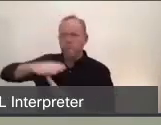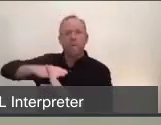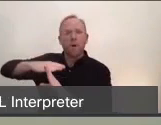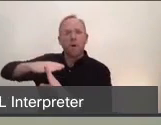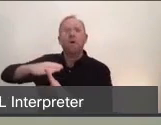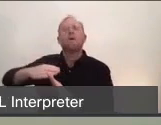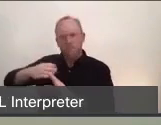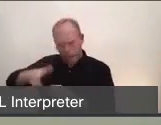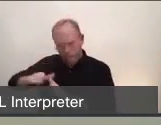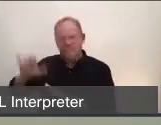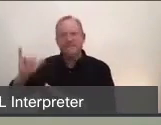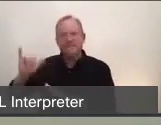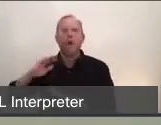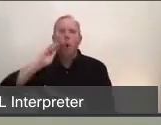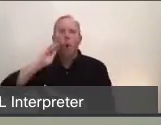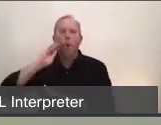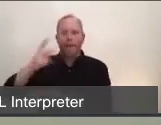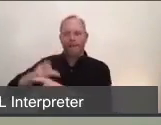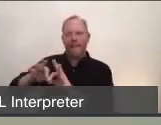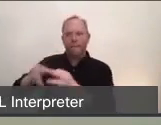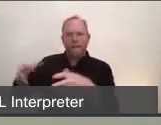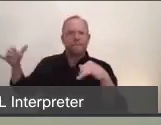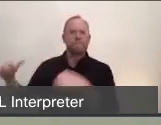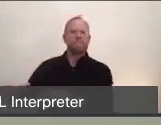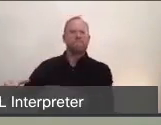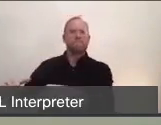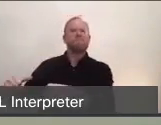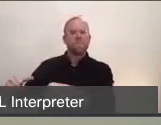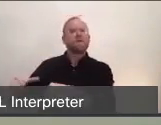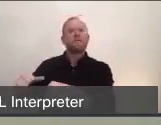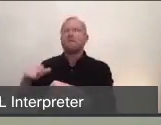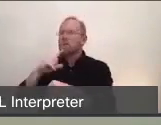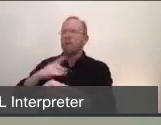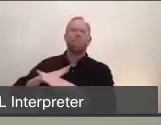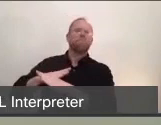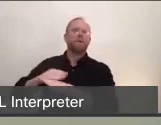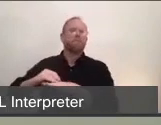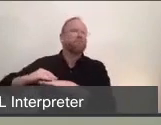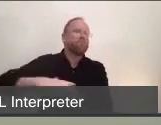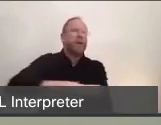in order to slow the spread of flu in our community. And just to remember, this was a widespread flu year,